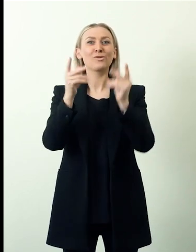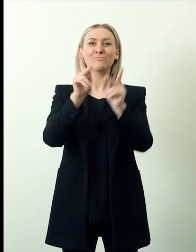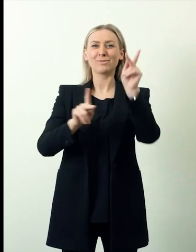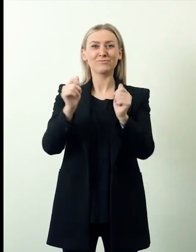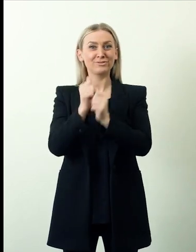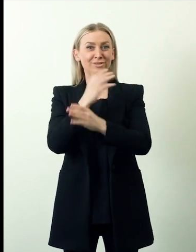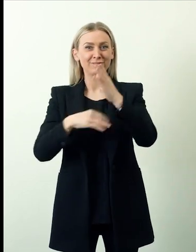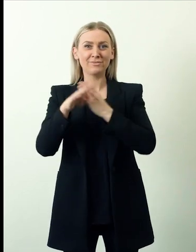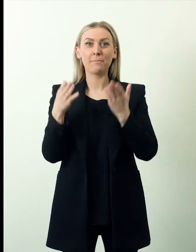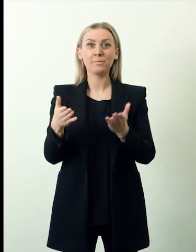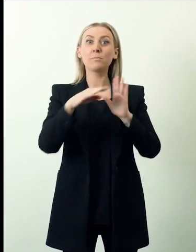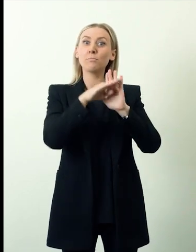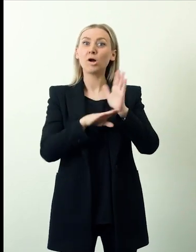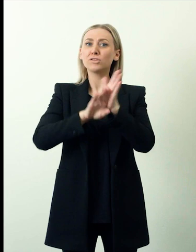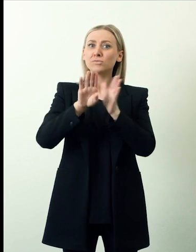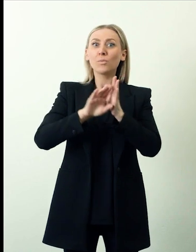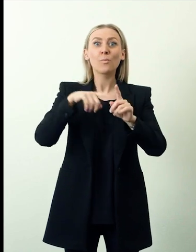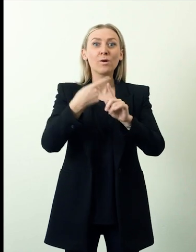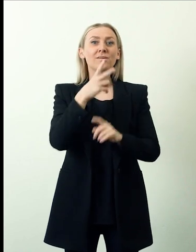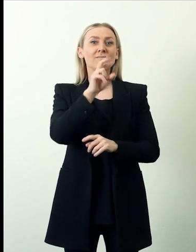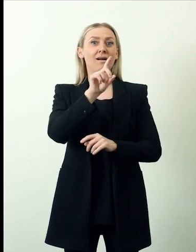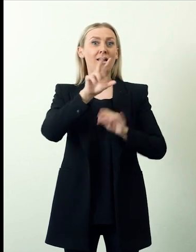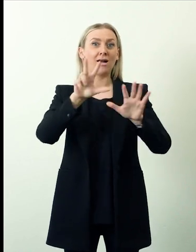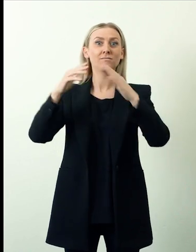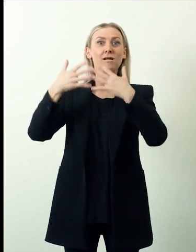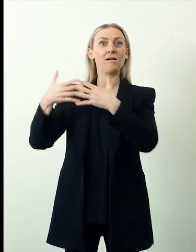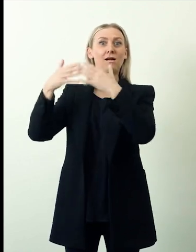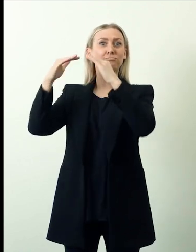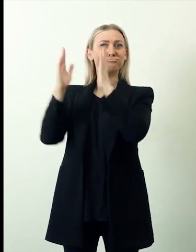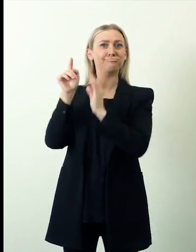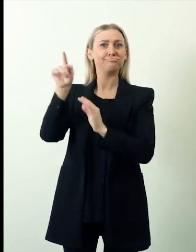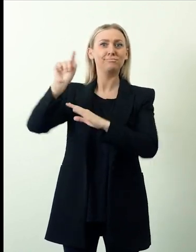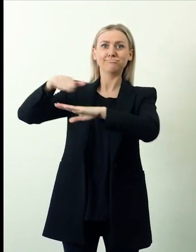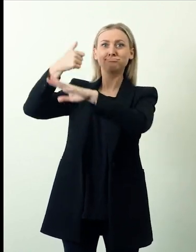The program was developed in 2018 by the US based International Foundation for Electoral Systems